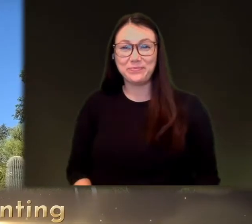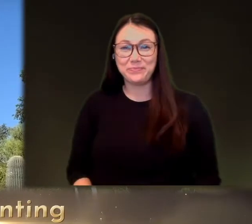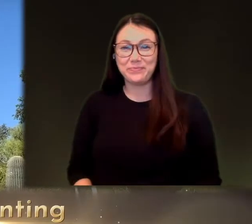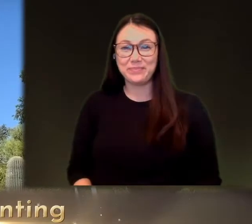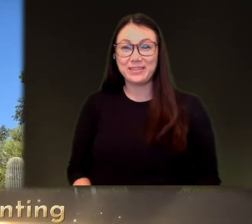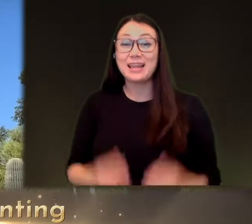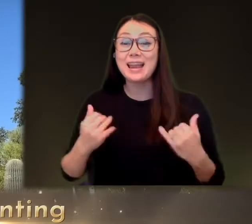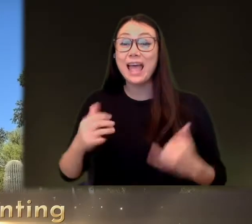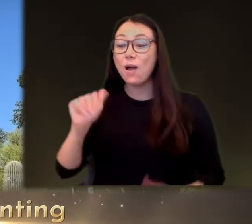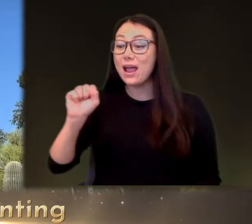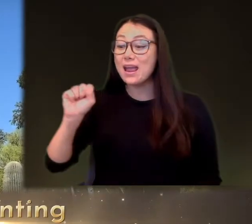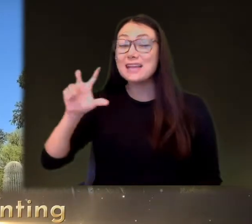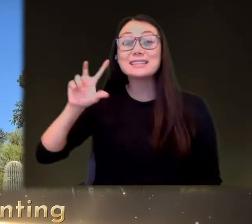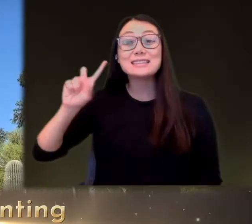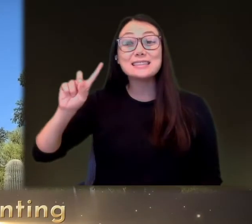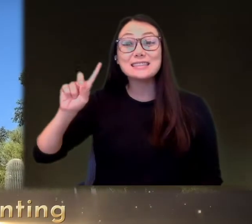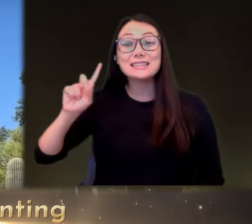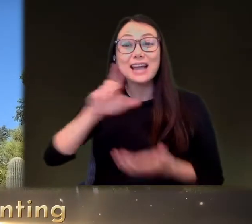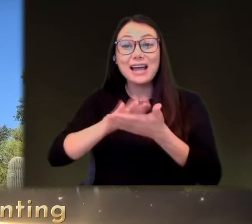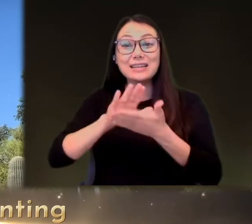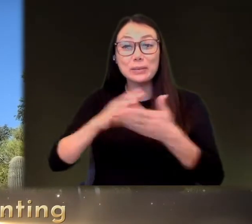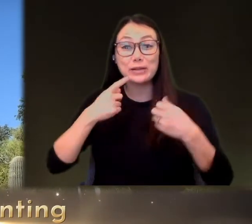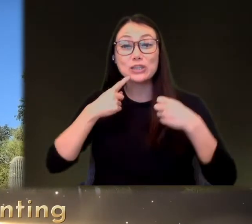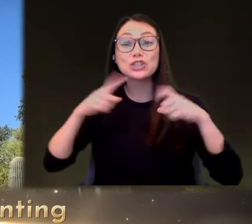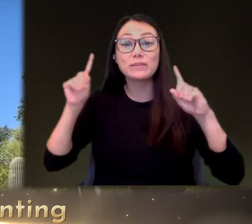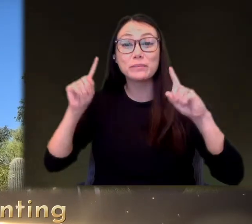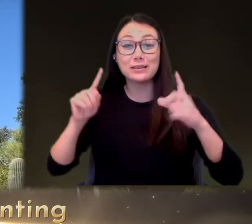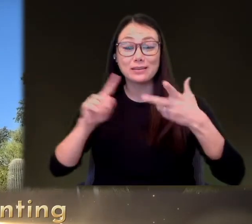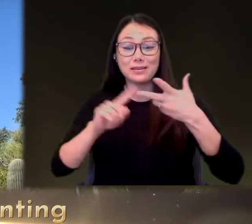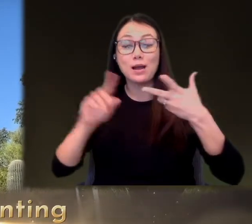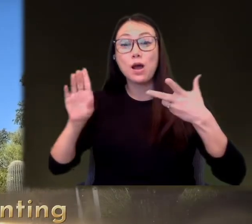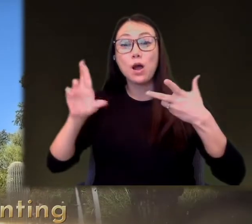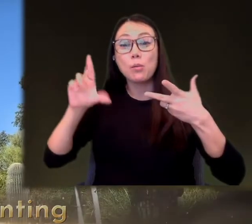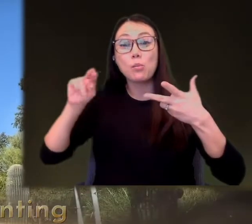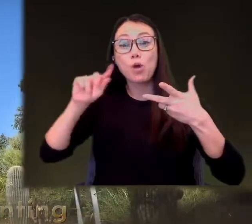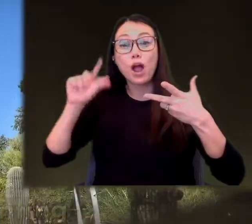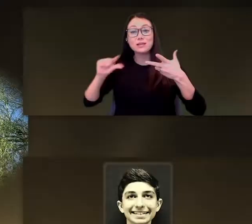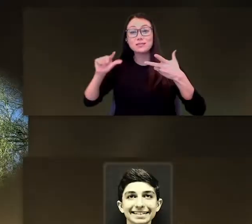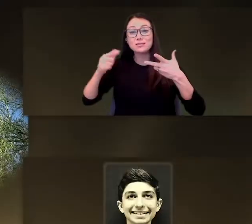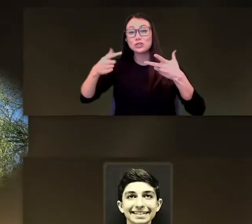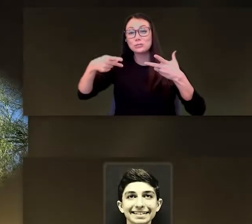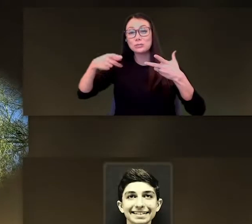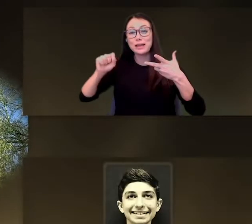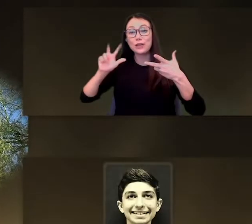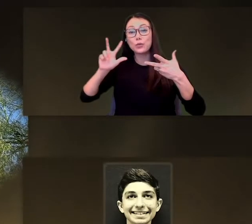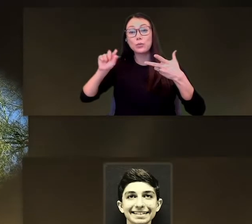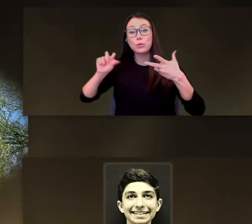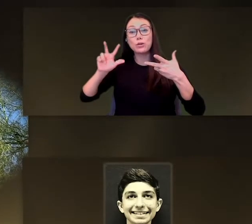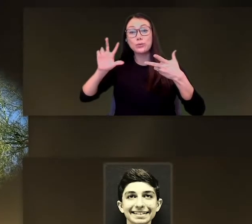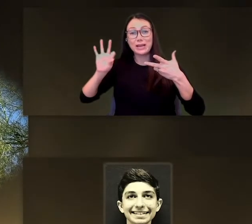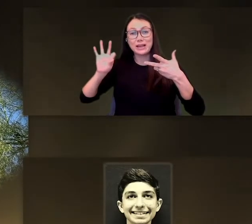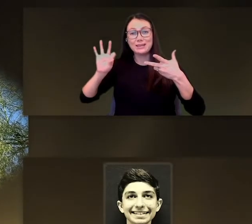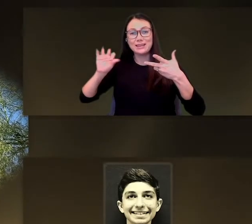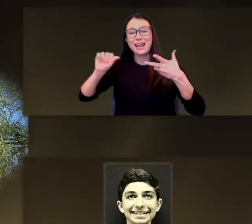AND NOW FOR ASD ACADEMIC ACHIEVEMENT AWARDS THE BRONZE AWARD WITH A GPA OF 3.39